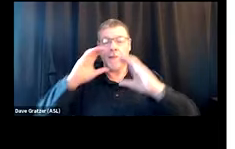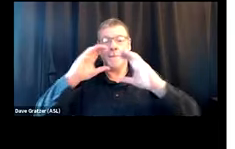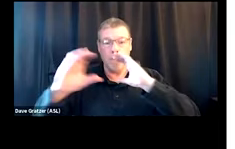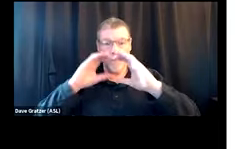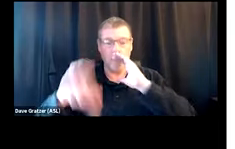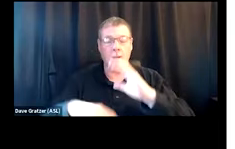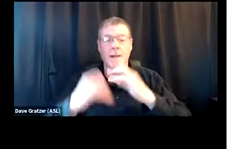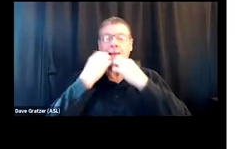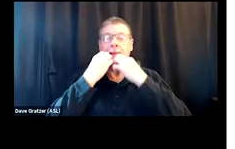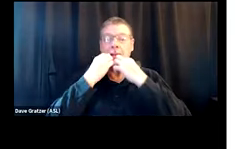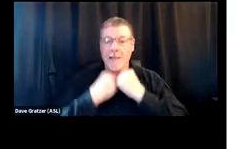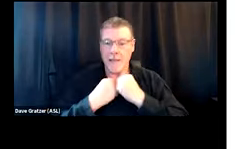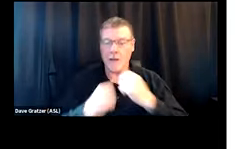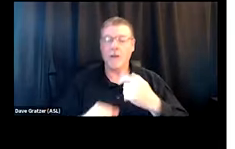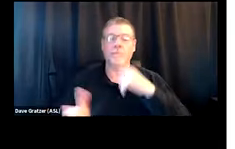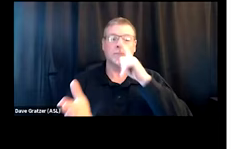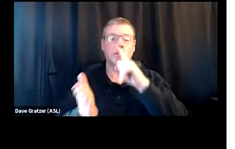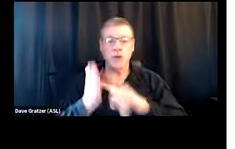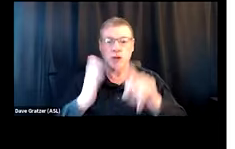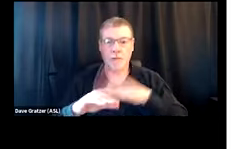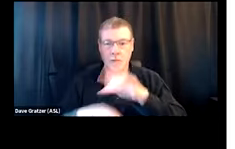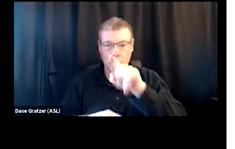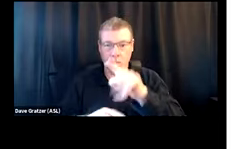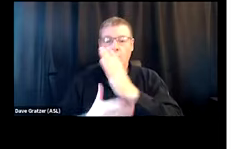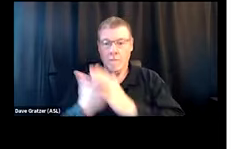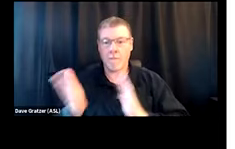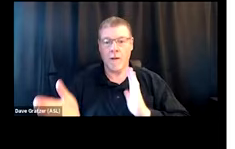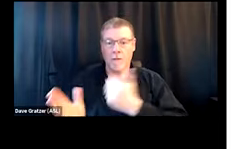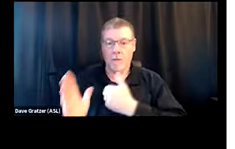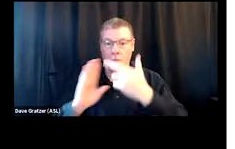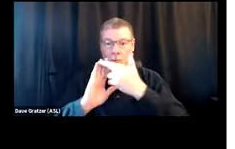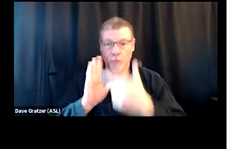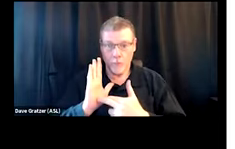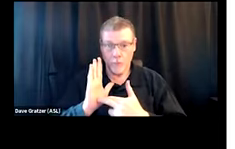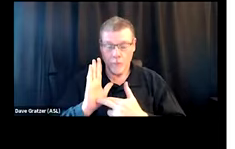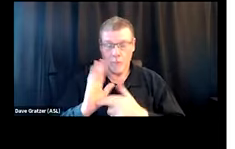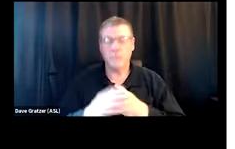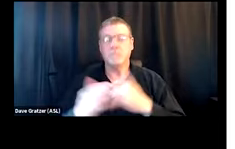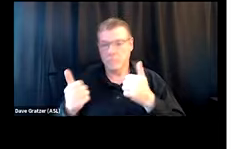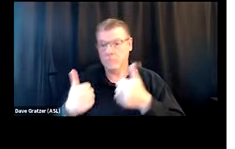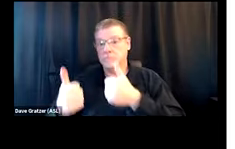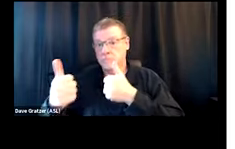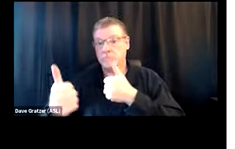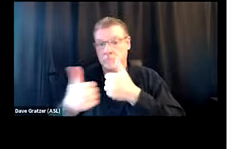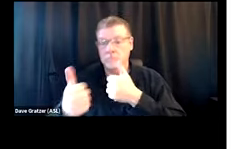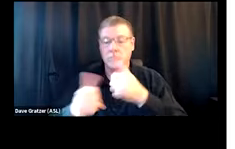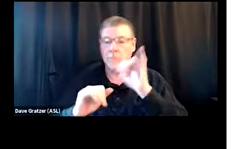and communicating, I'm checking on you as part of a protocol to make sure you're good, can go a long way,